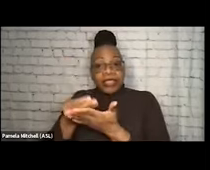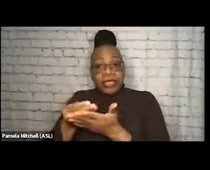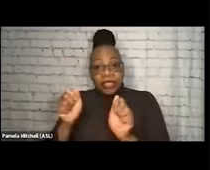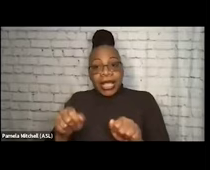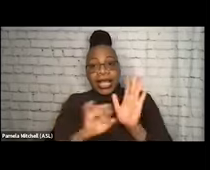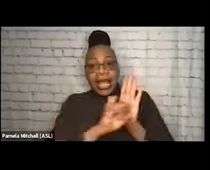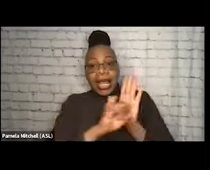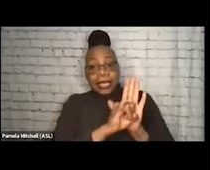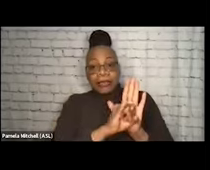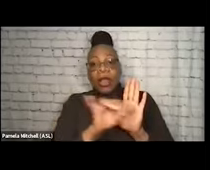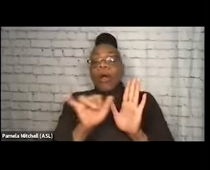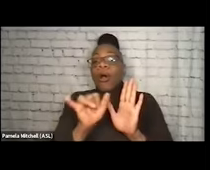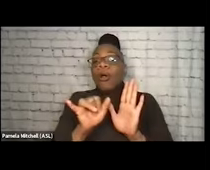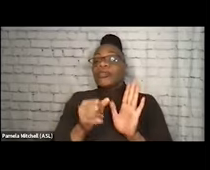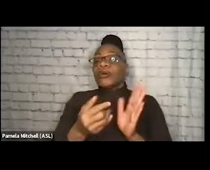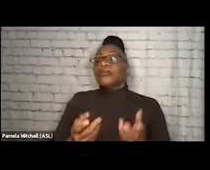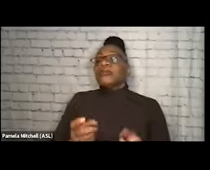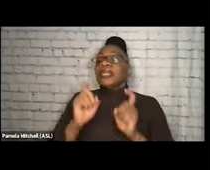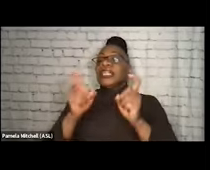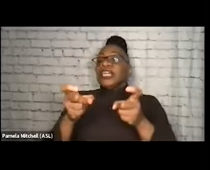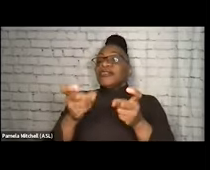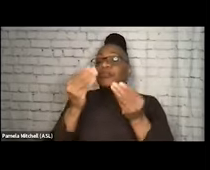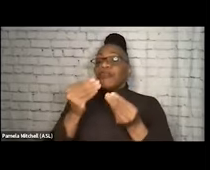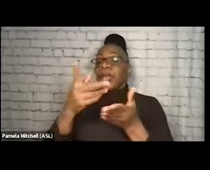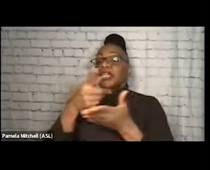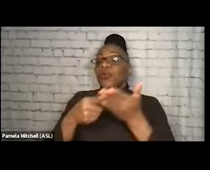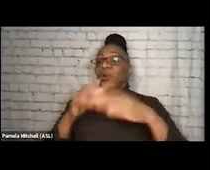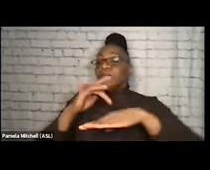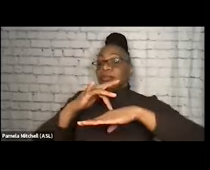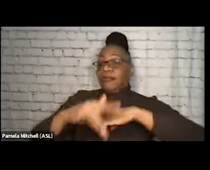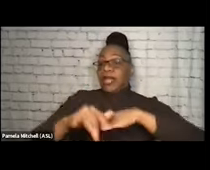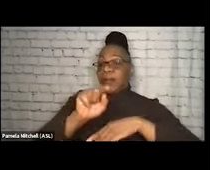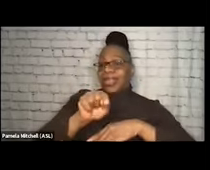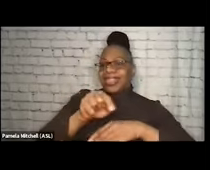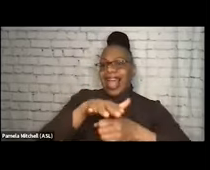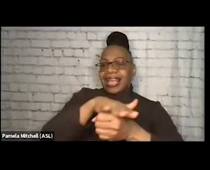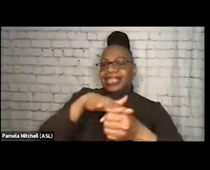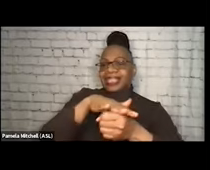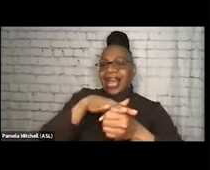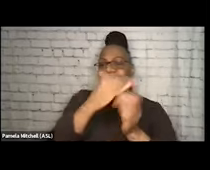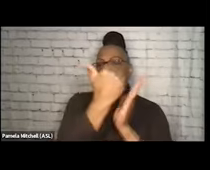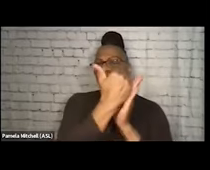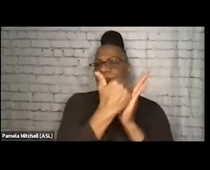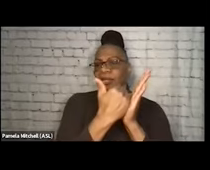about what's available at each site that's listed, and how they do syringe exchange, if that's something